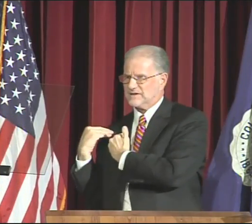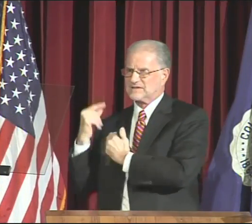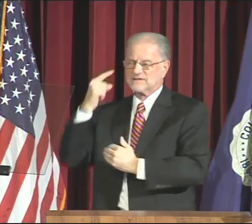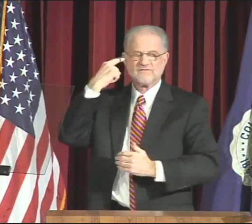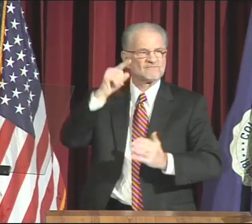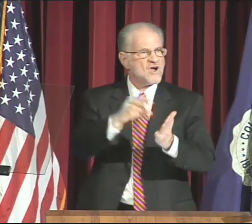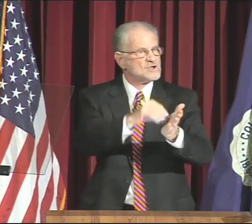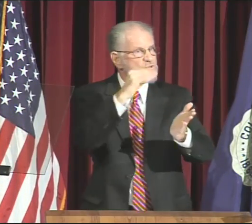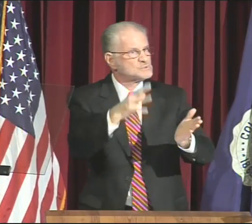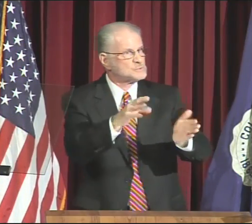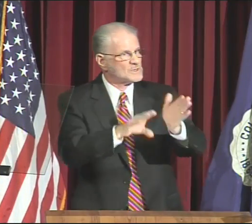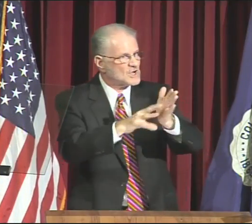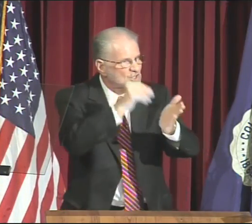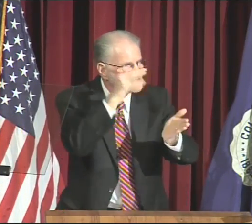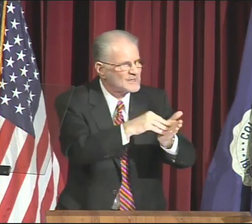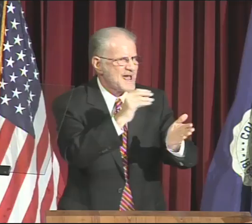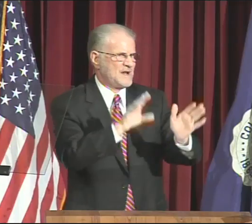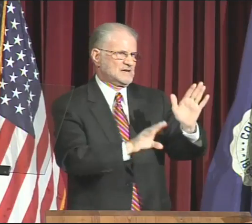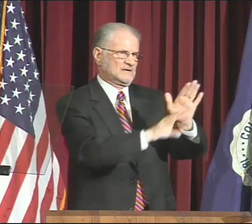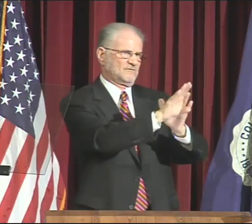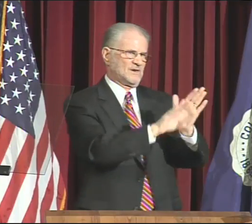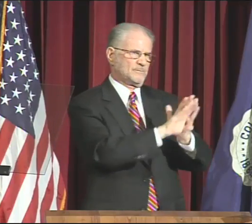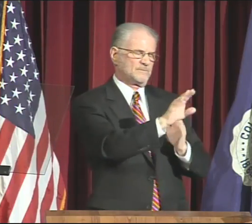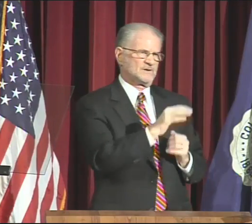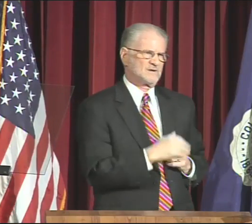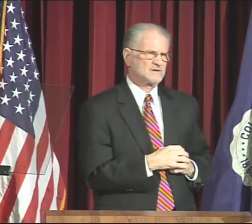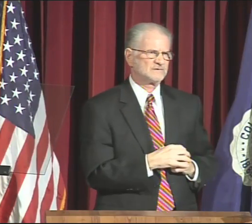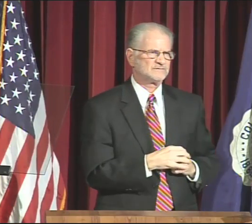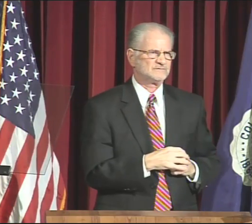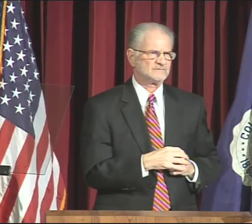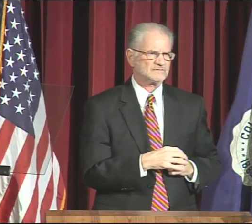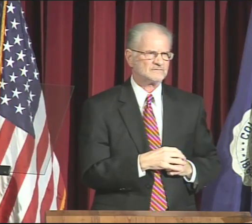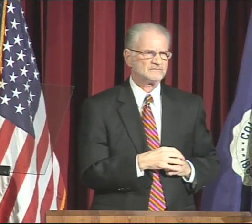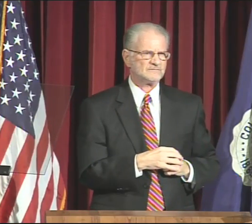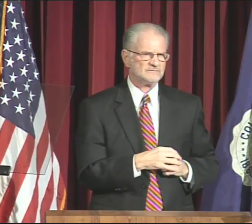and career success, and increasing faculty accountability